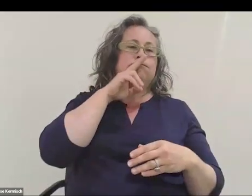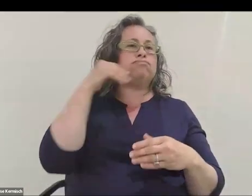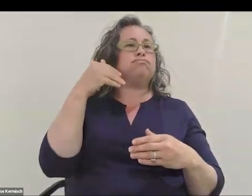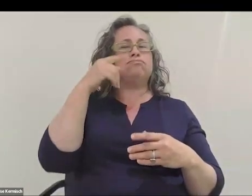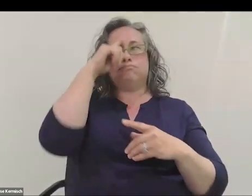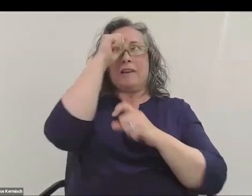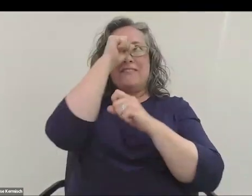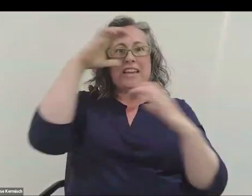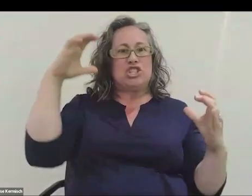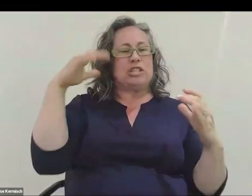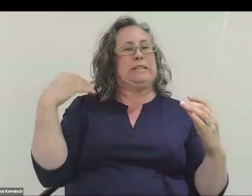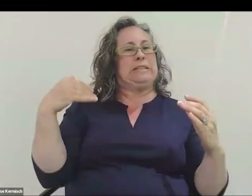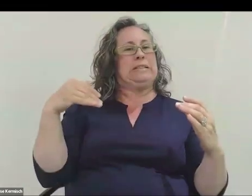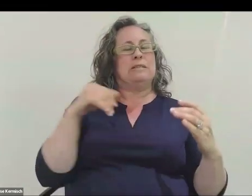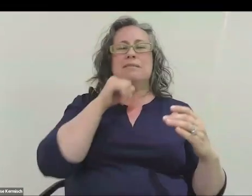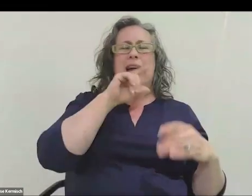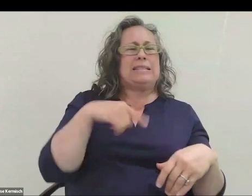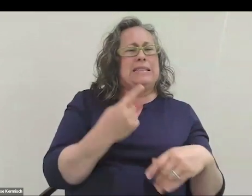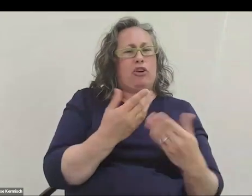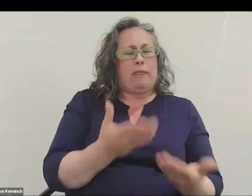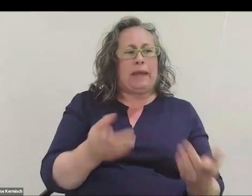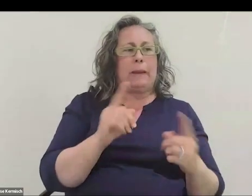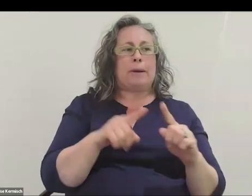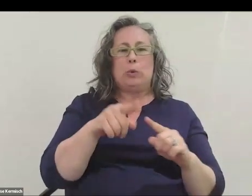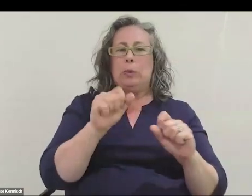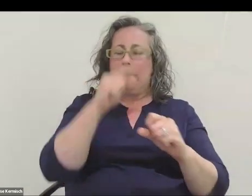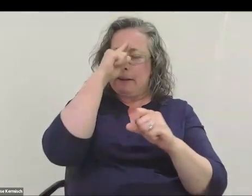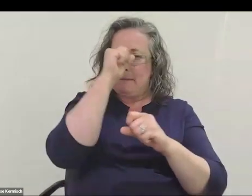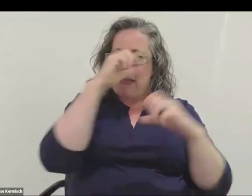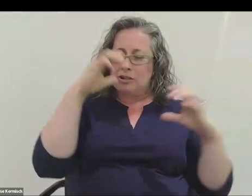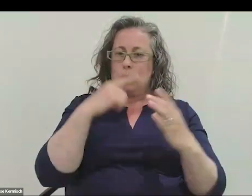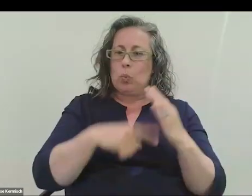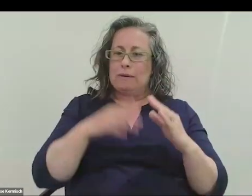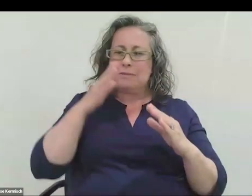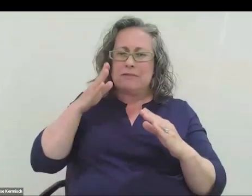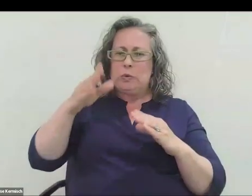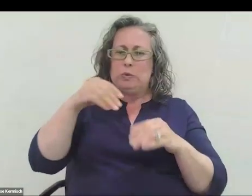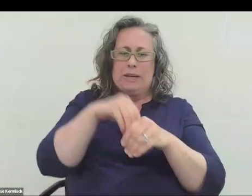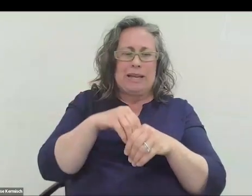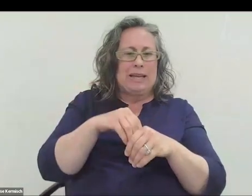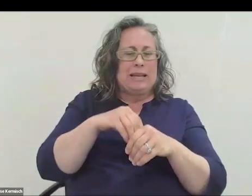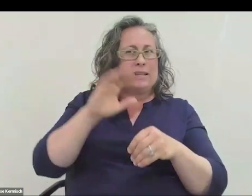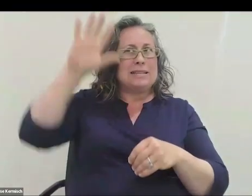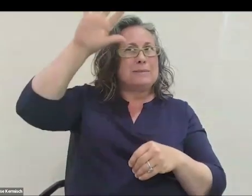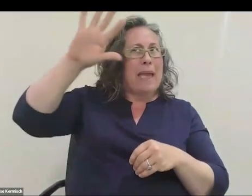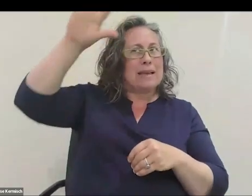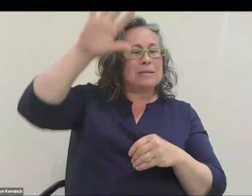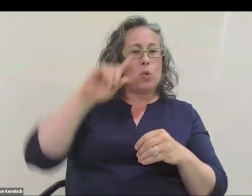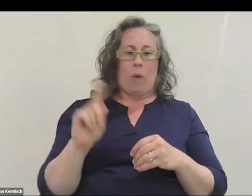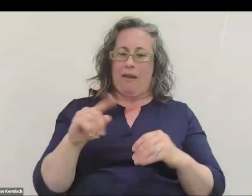It's not just a single thing, but you can imagine what is that future in space where access is as easy as catching a bus.